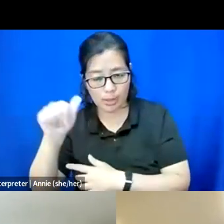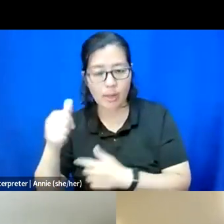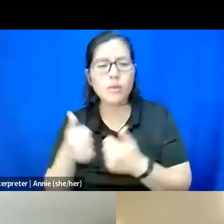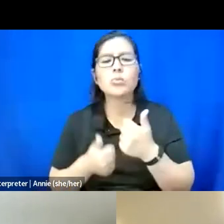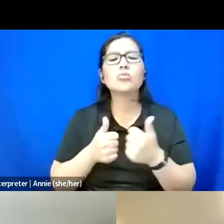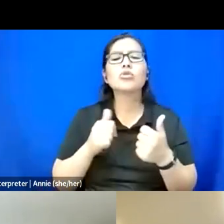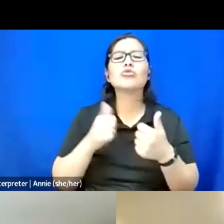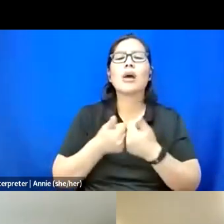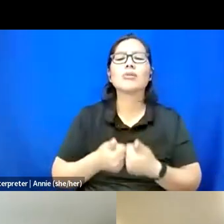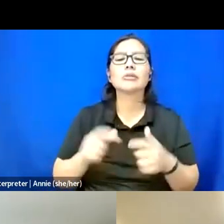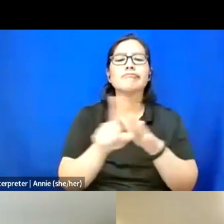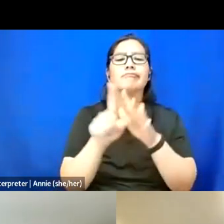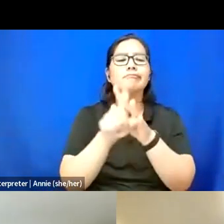in this process of community building?